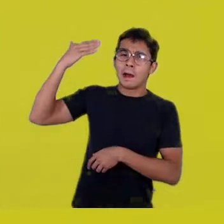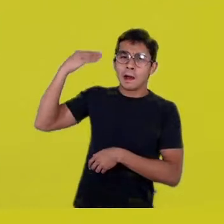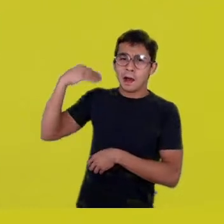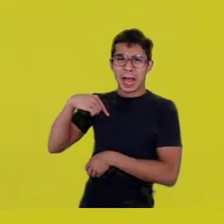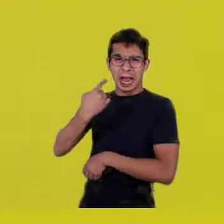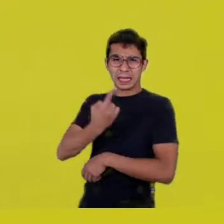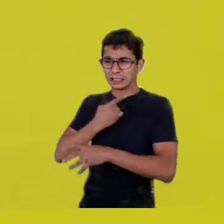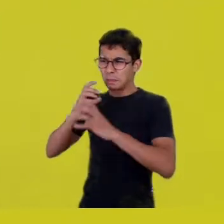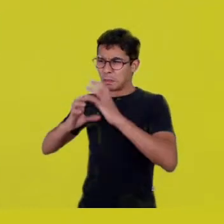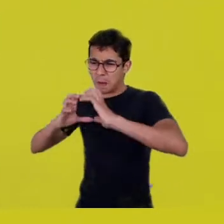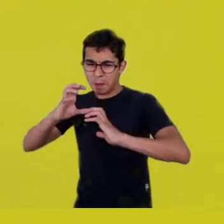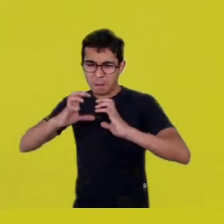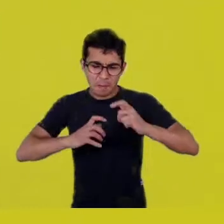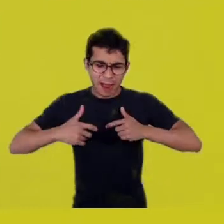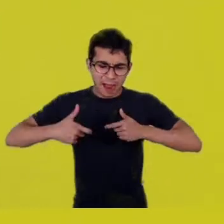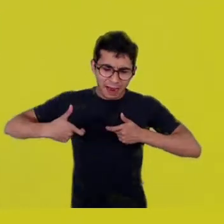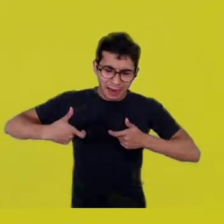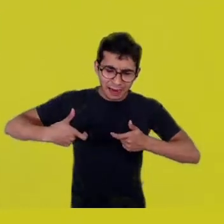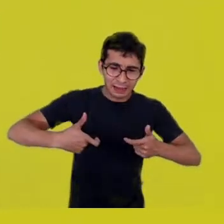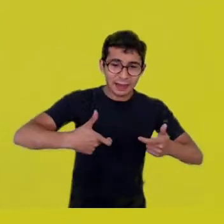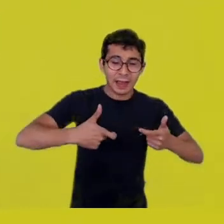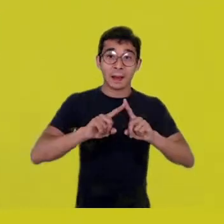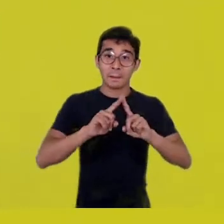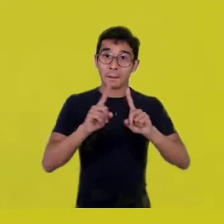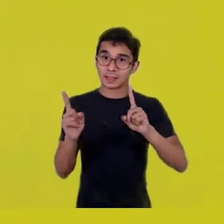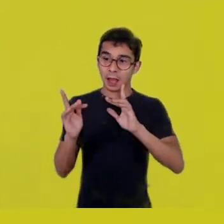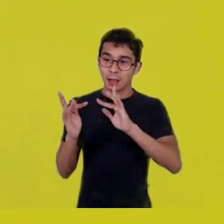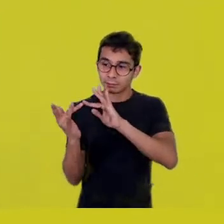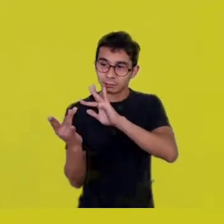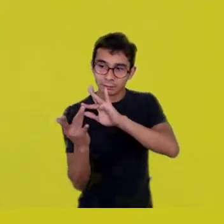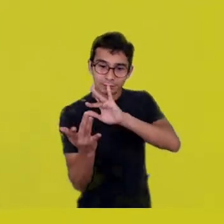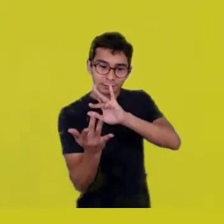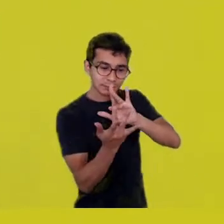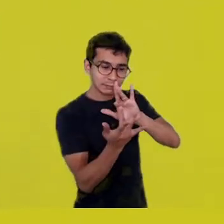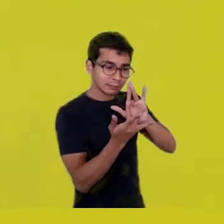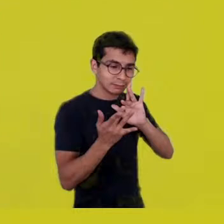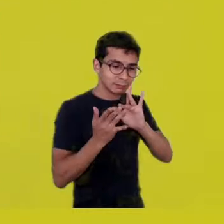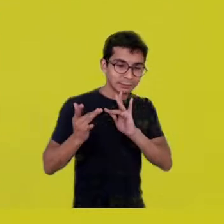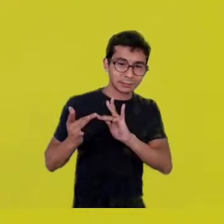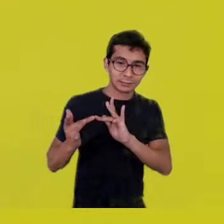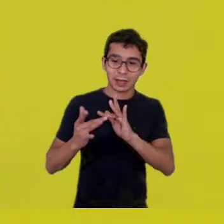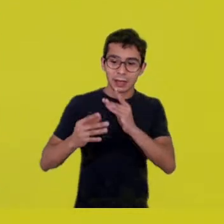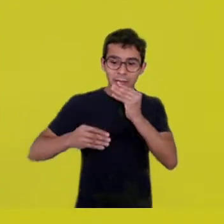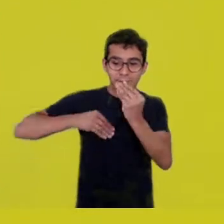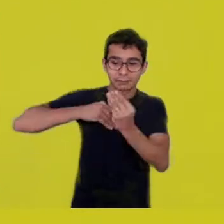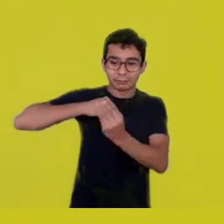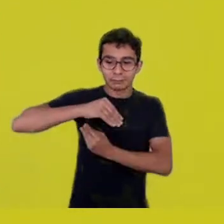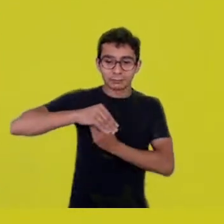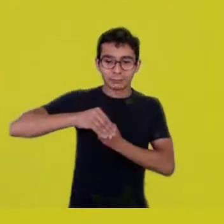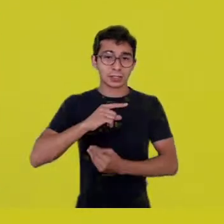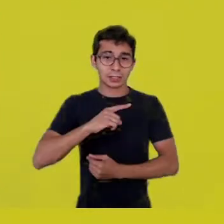we were building confluences. Even when we were arguing,